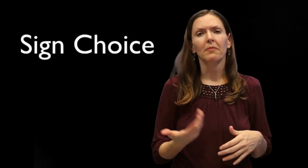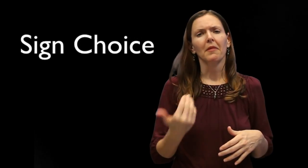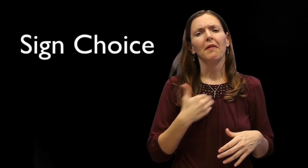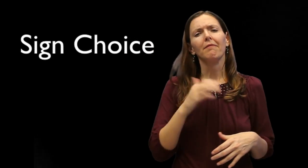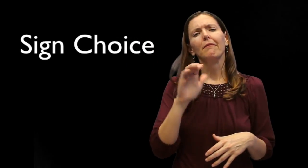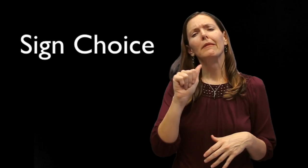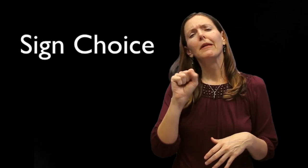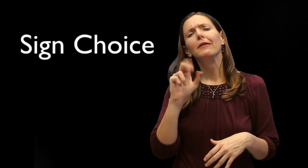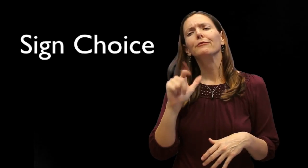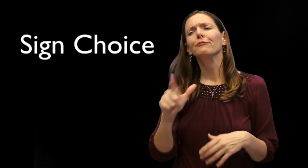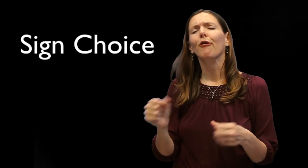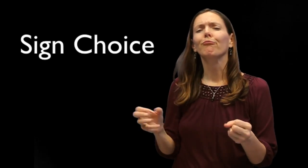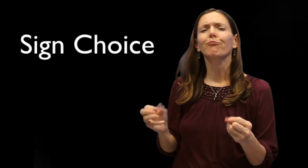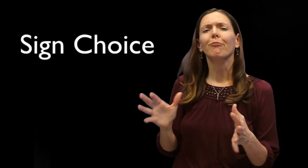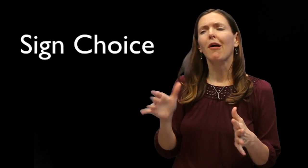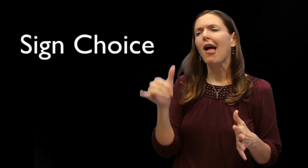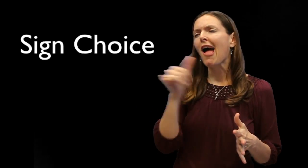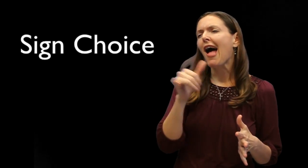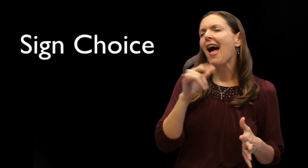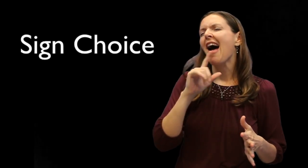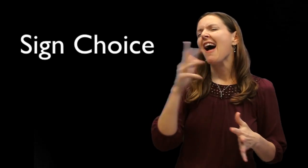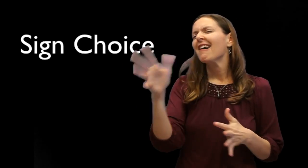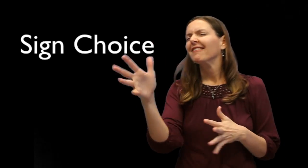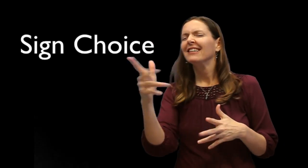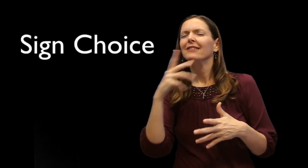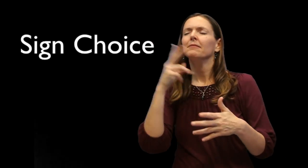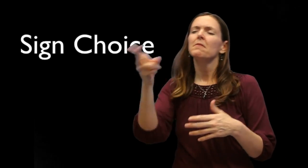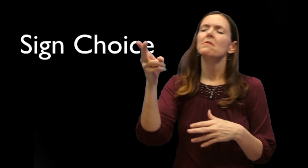There are many signs that are associated with the casual register such as: WHOA, FISH, REAL HONEST,